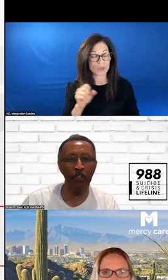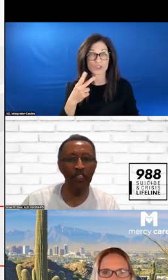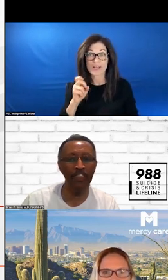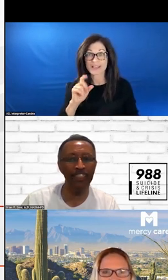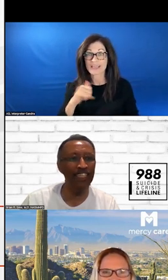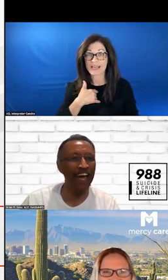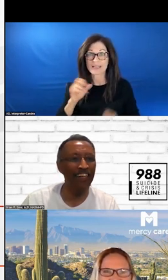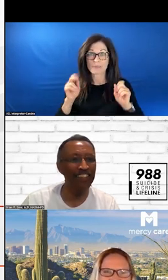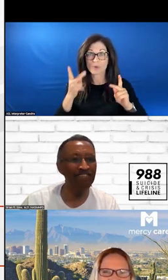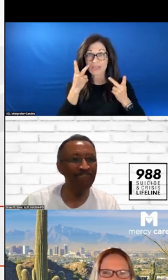OPPORTUNITY TO SEE THAT.